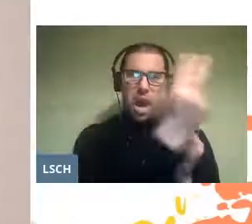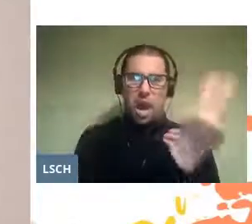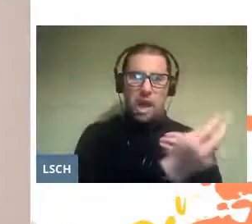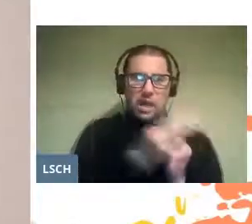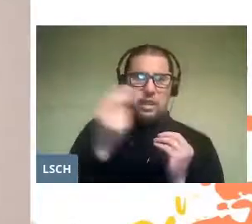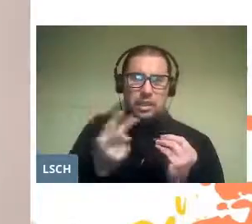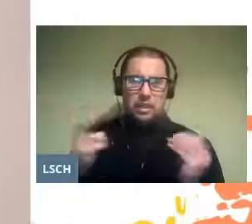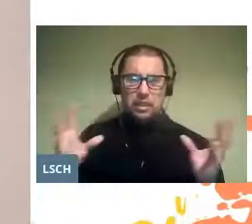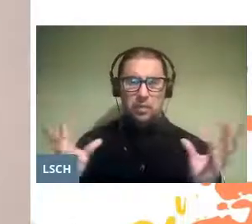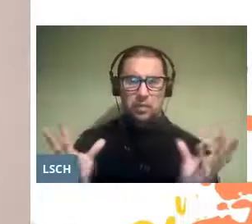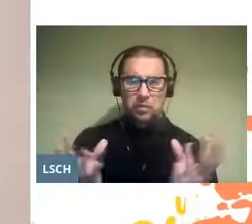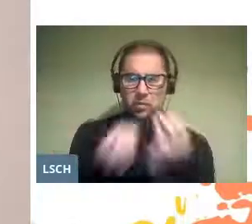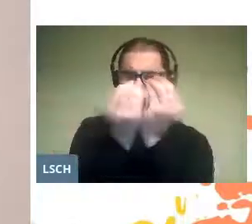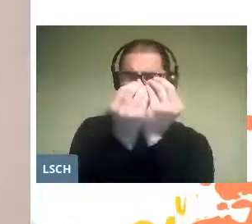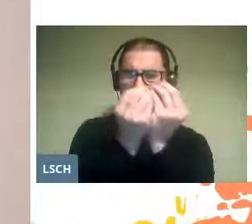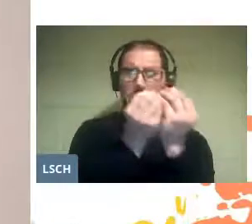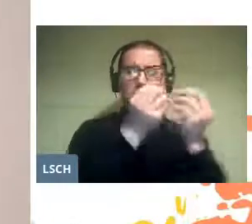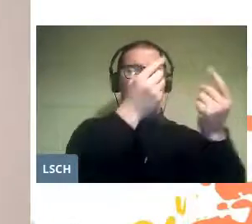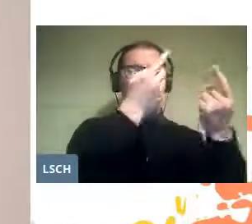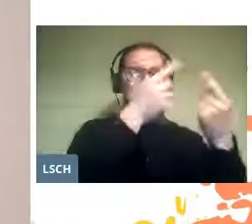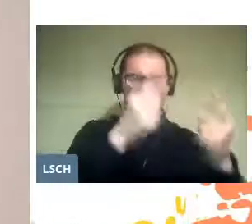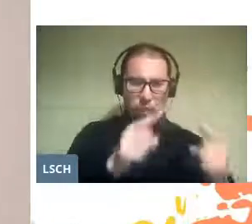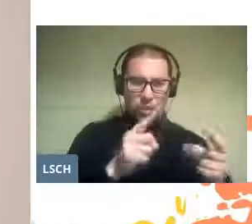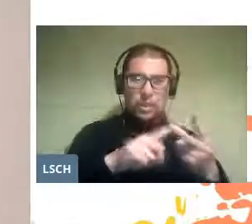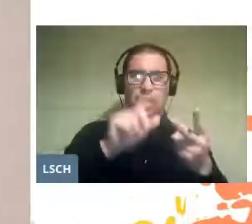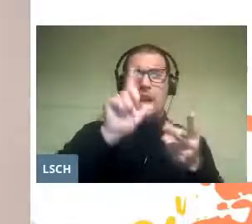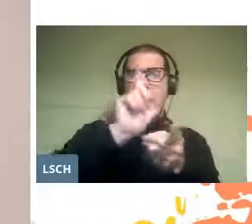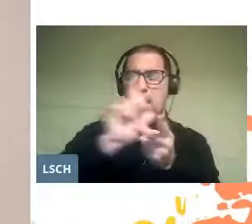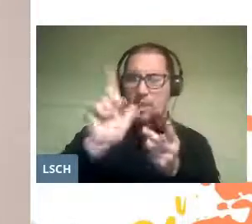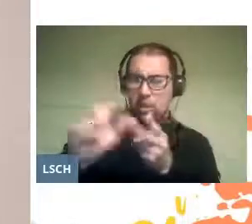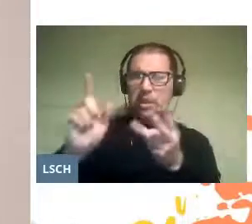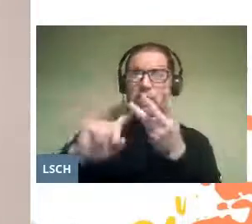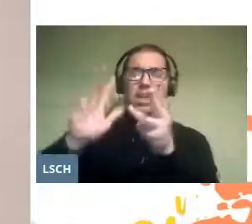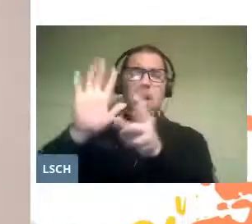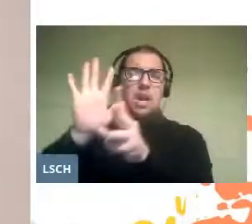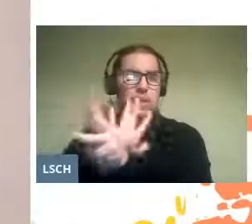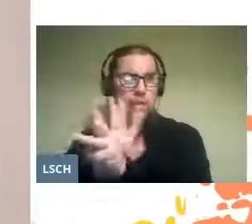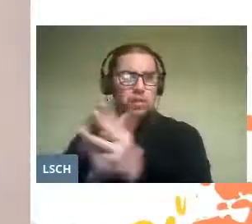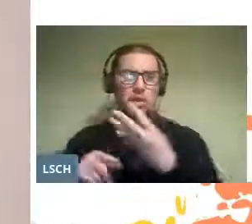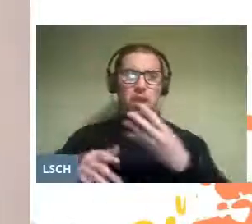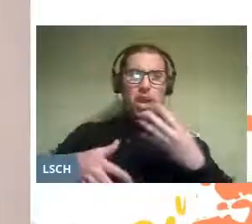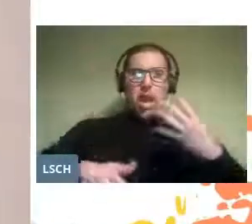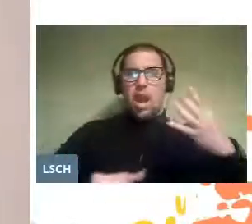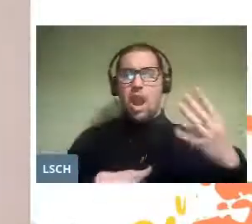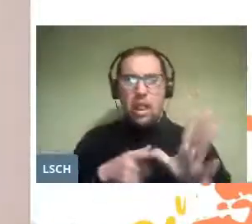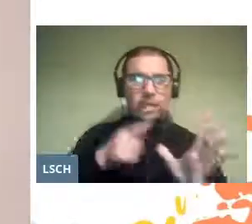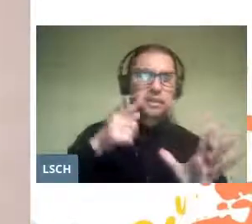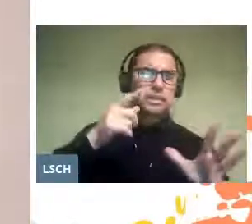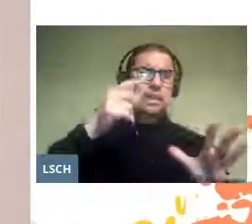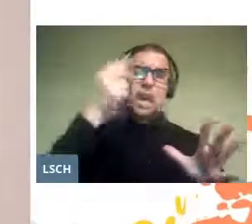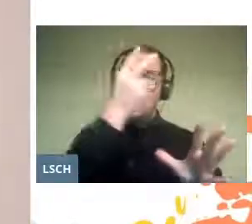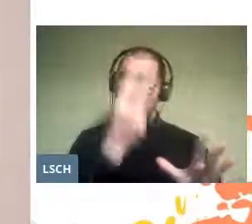music, literature, theater, dance, visual arts, architecture.